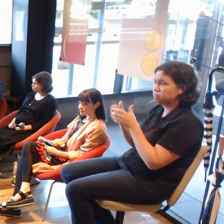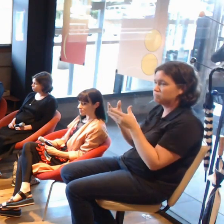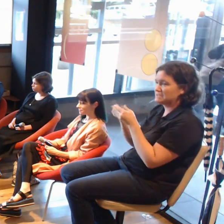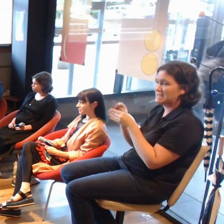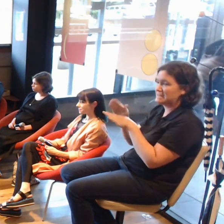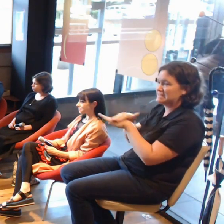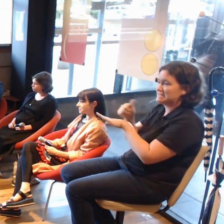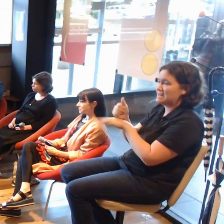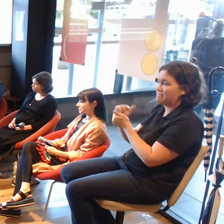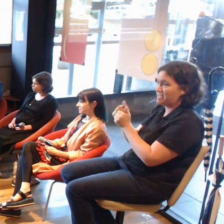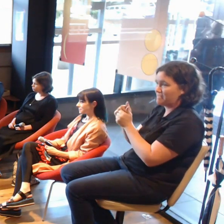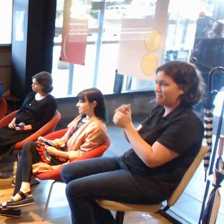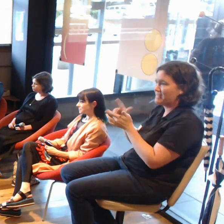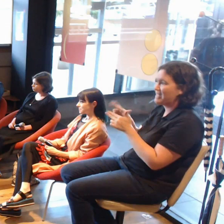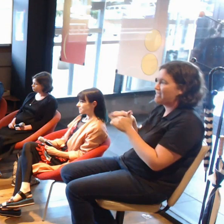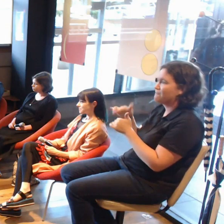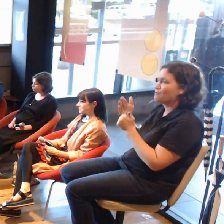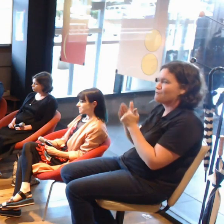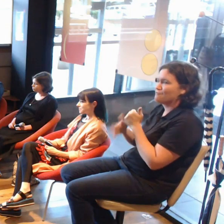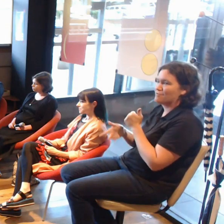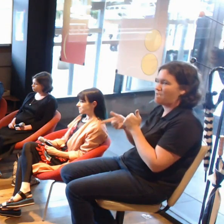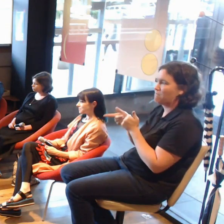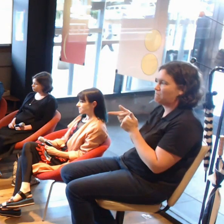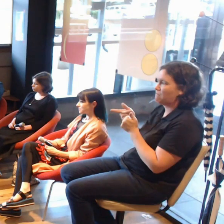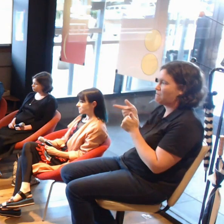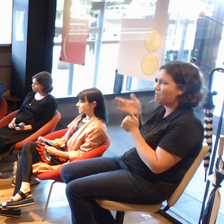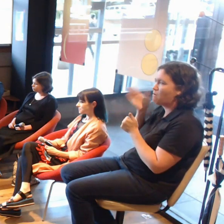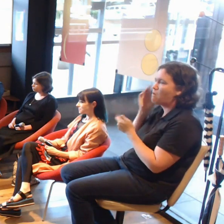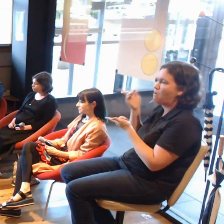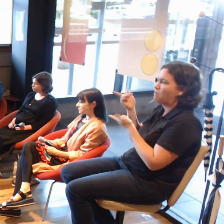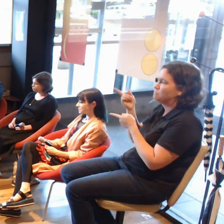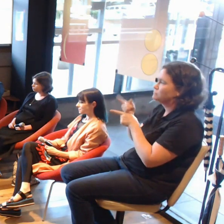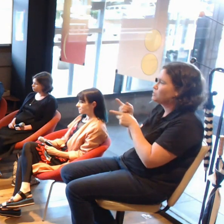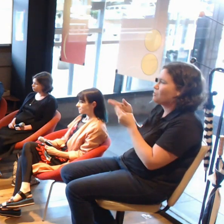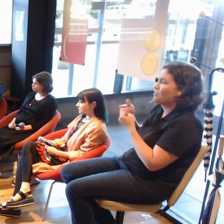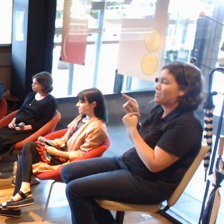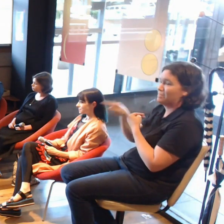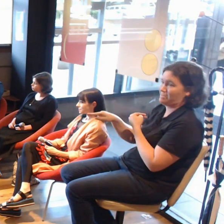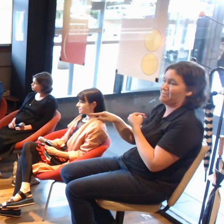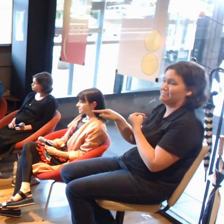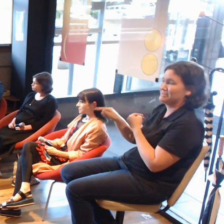Again, their ideas are a lot of the same ideas the arts community have